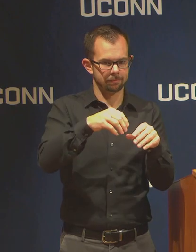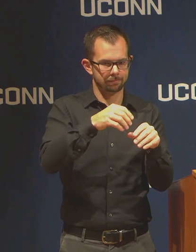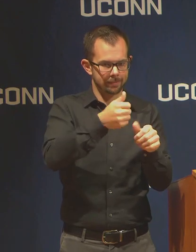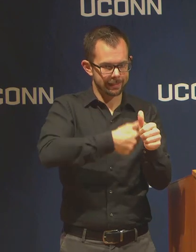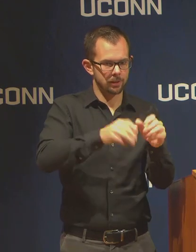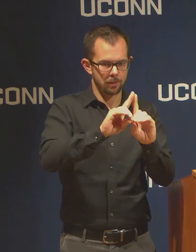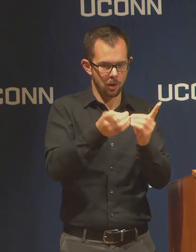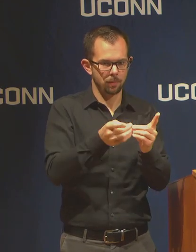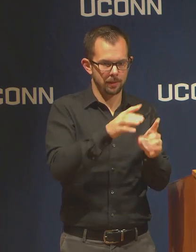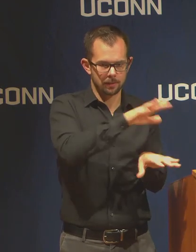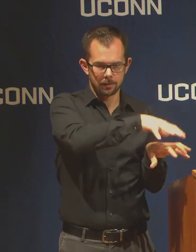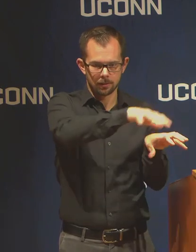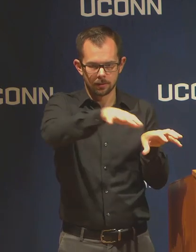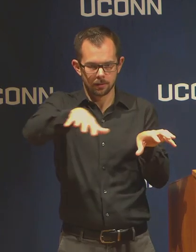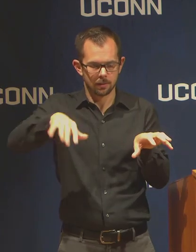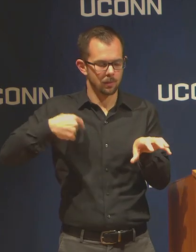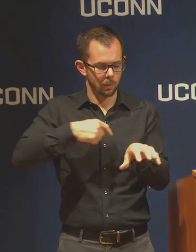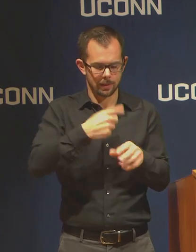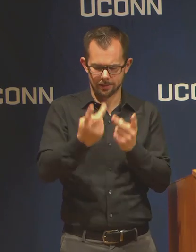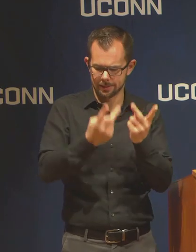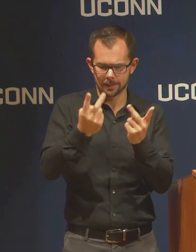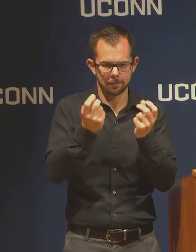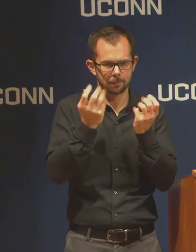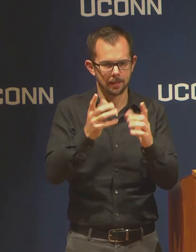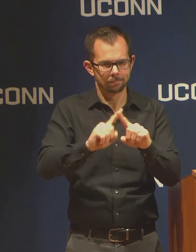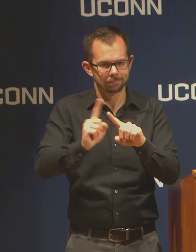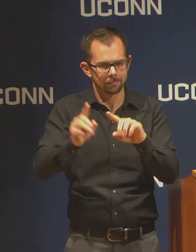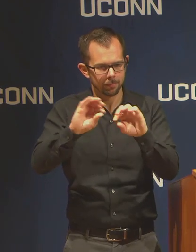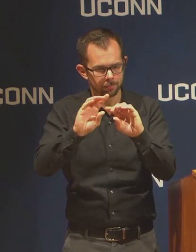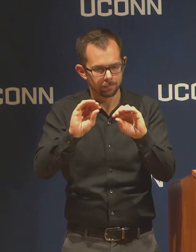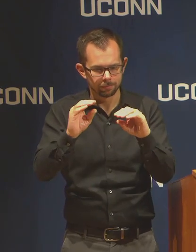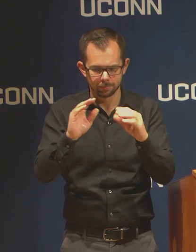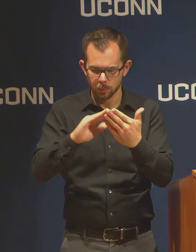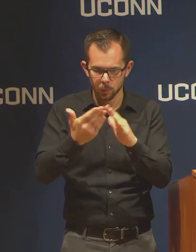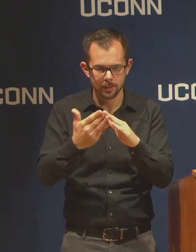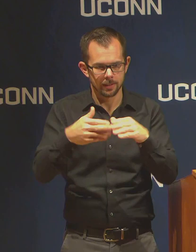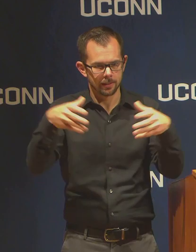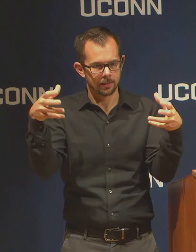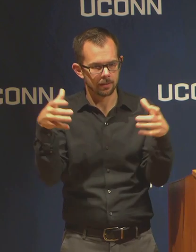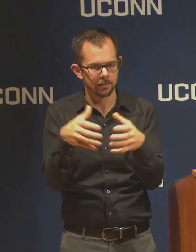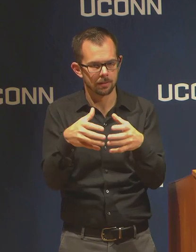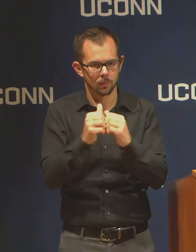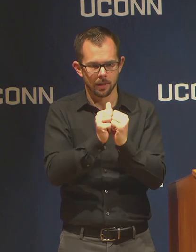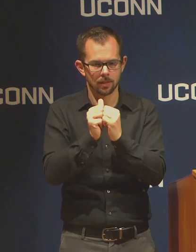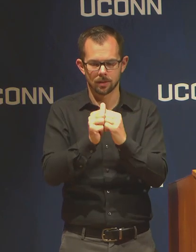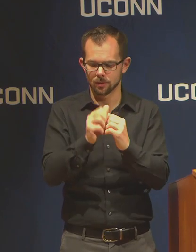terrific communities of pedagogical experimentation,